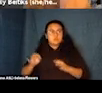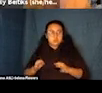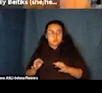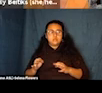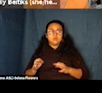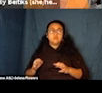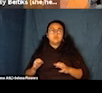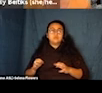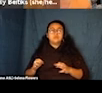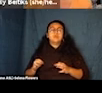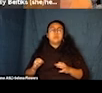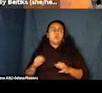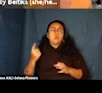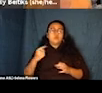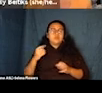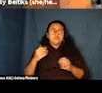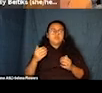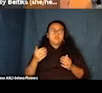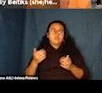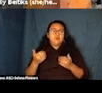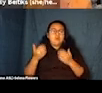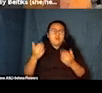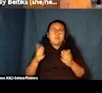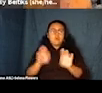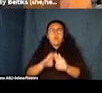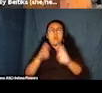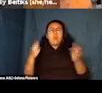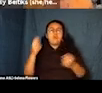audio description so that anyone can just experience the festival.